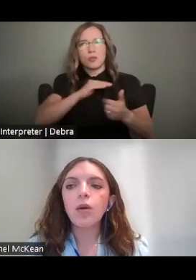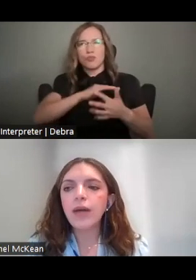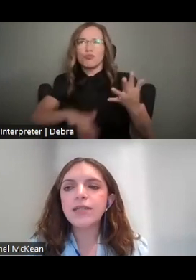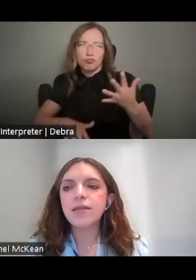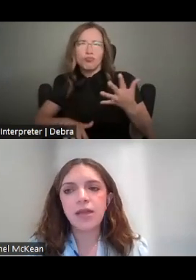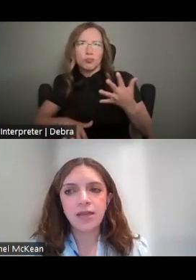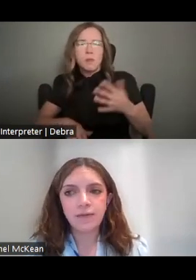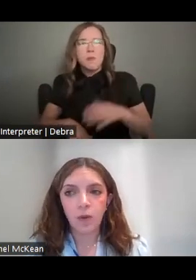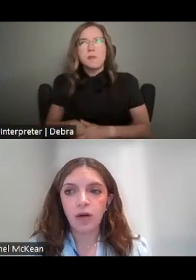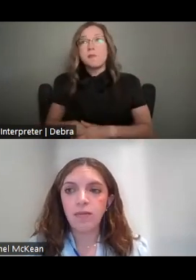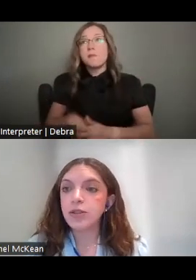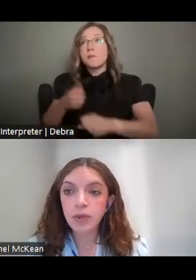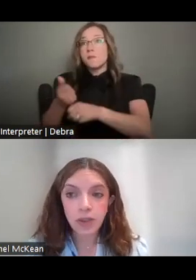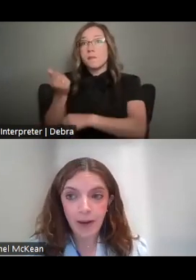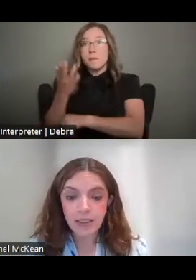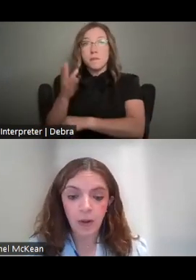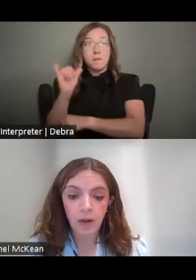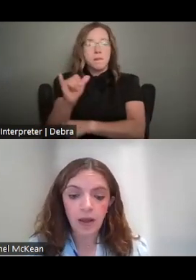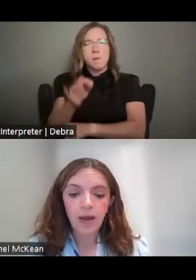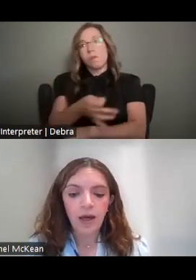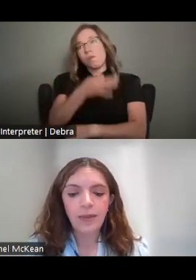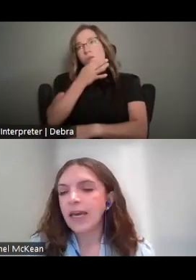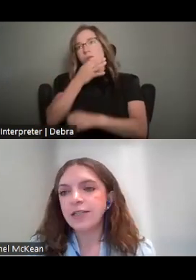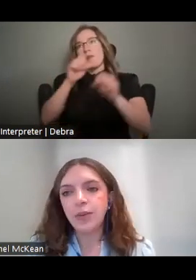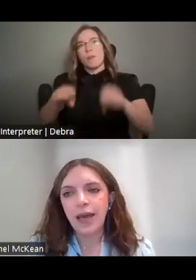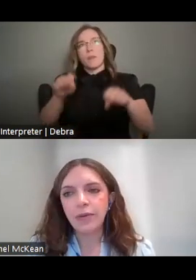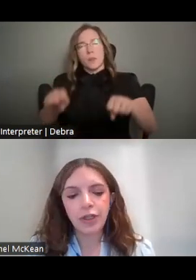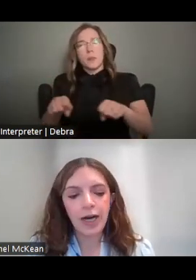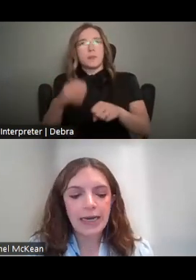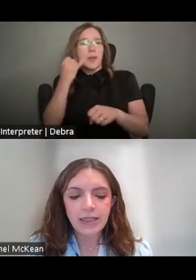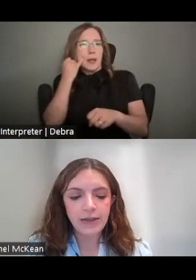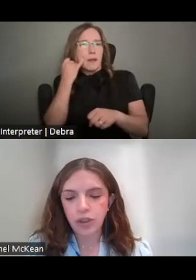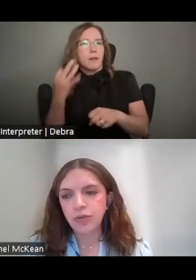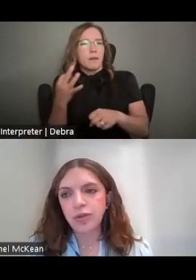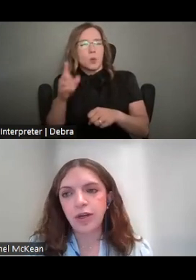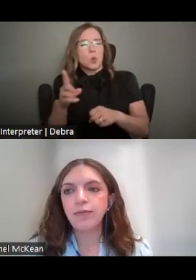YOU'LL WANT TO SUBMIT THIS FORM AS SOON AS POSSIBLE IN CASE YOU ENCOUNTER ANY ISSUES.